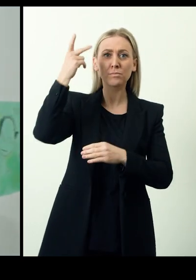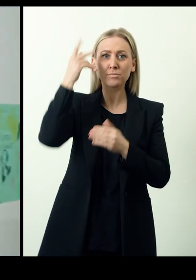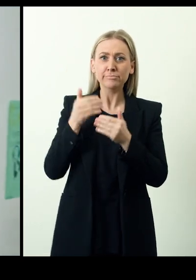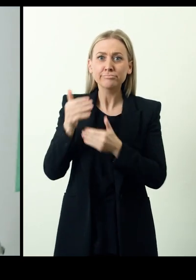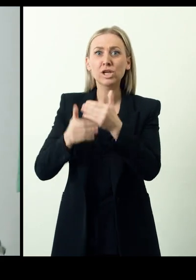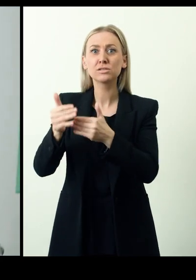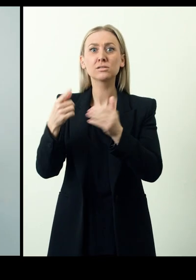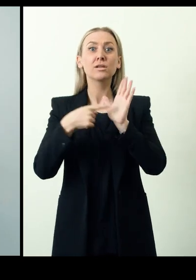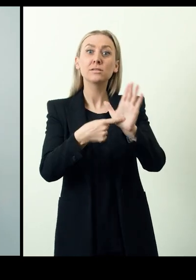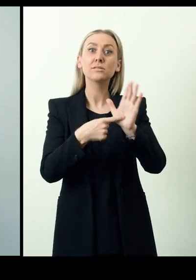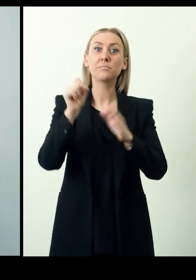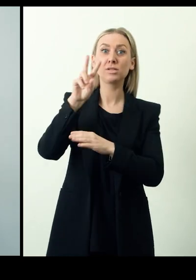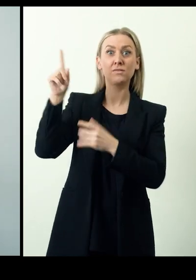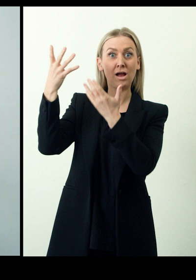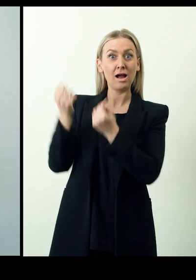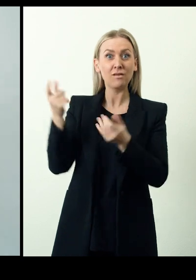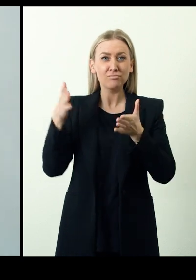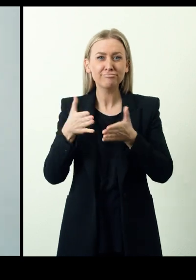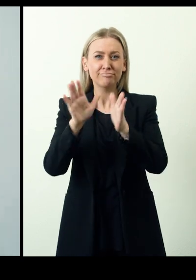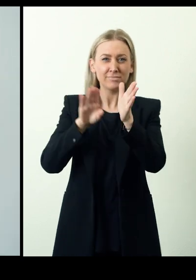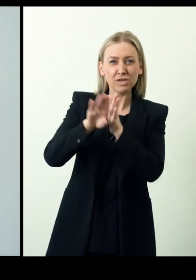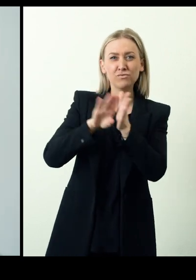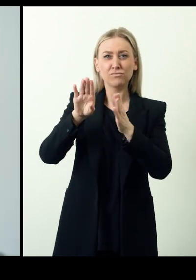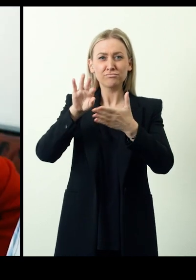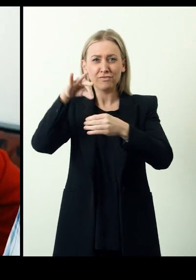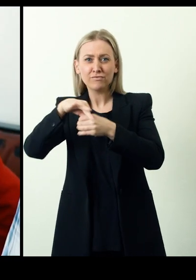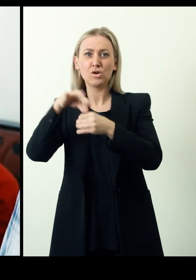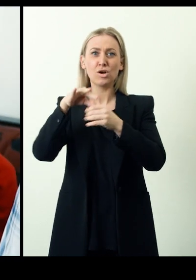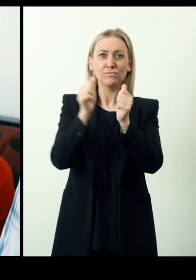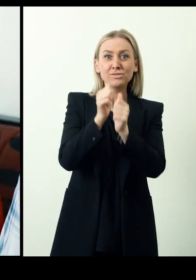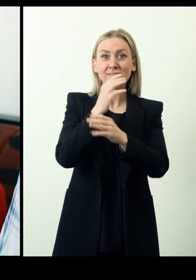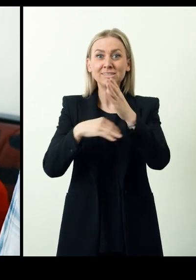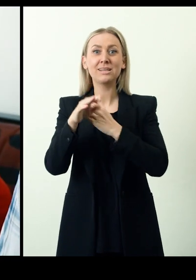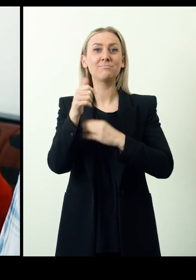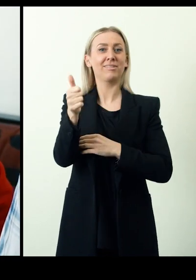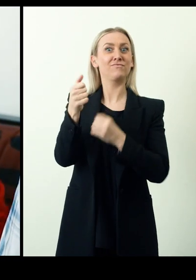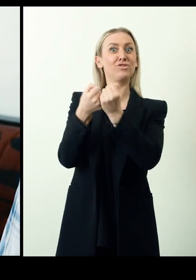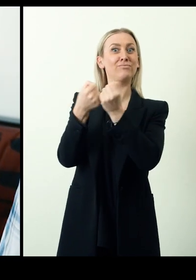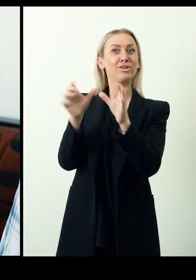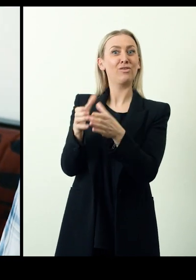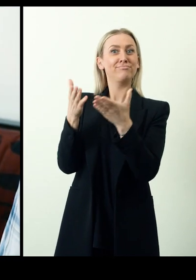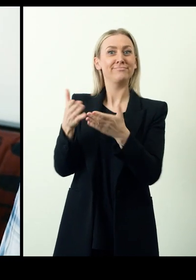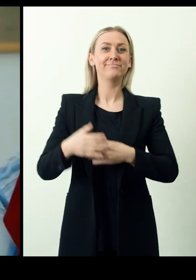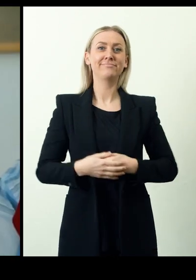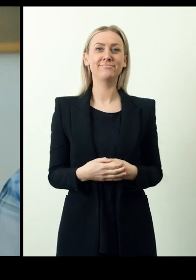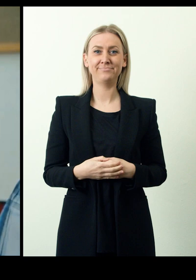for people with intellectual disabilities to access political processes. For example, SV has developed a method of conveying